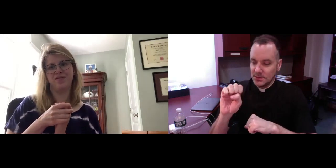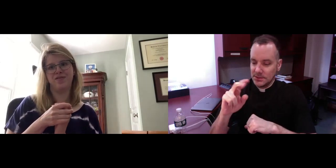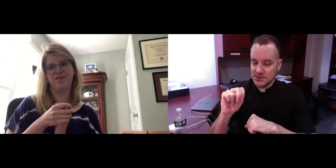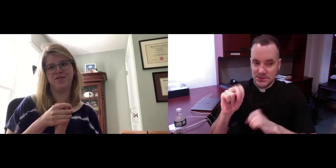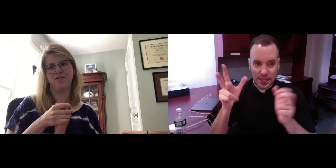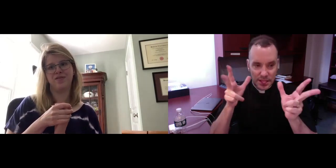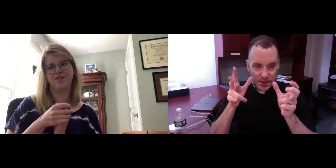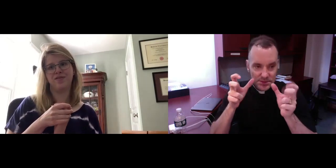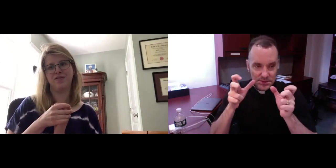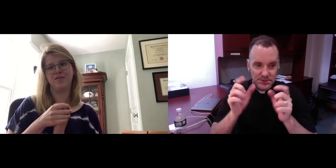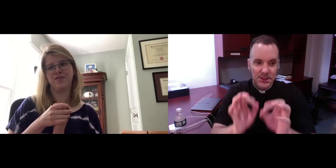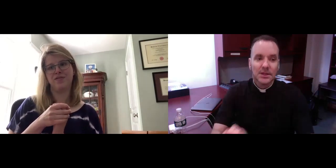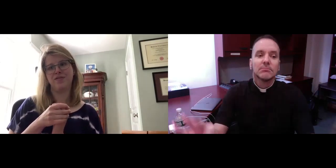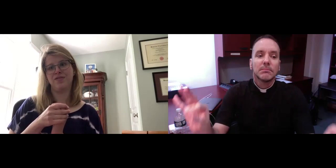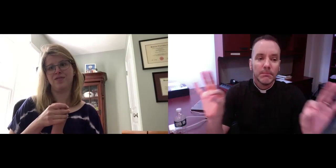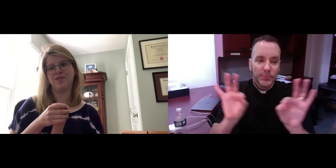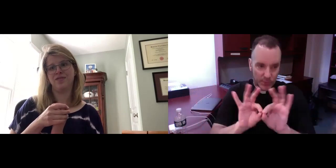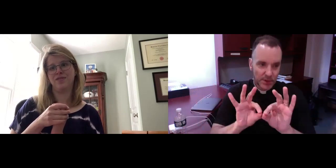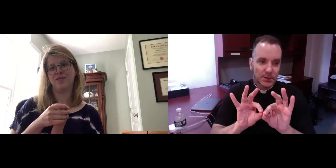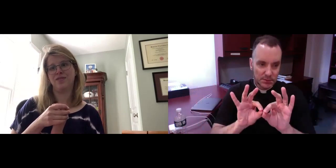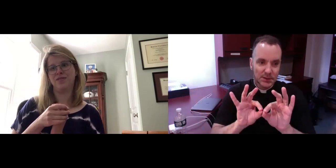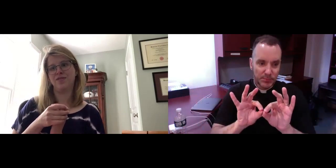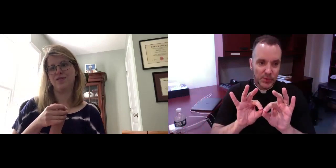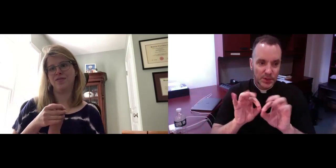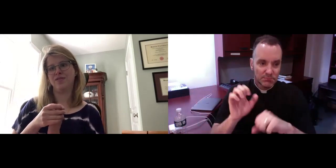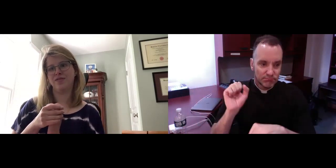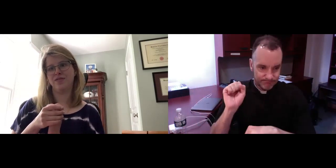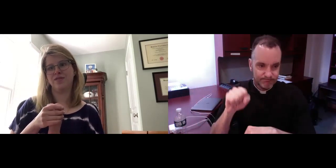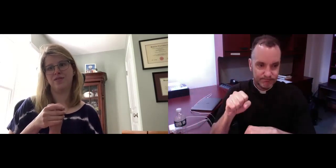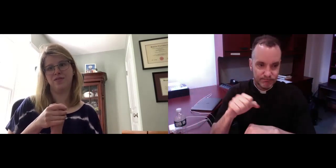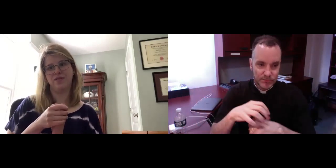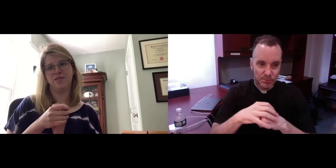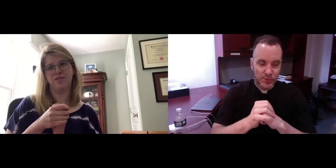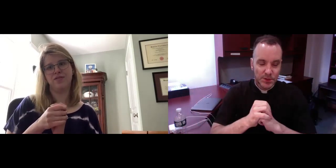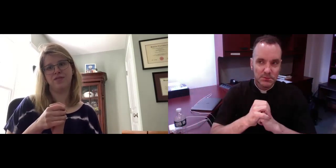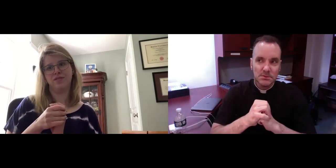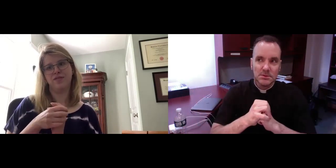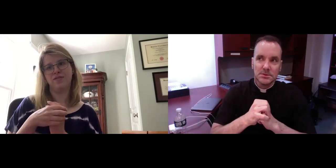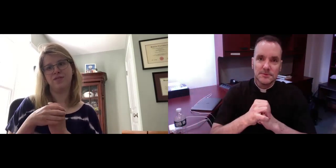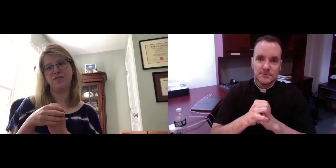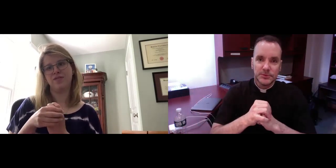Yeah, I think the importance of listening is so true.